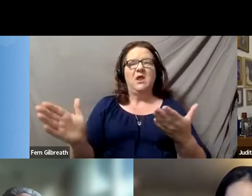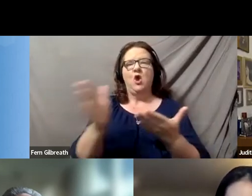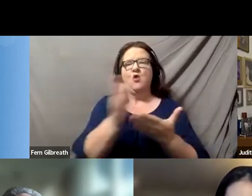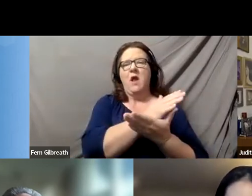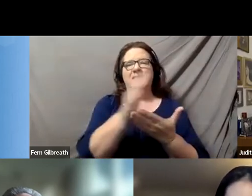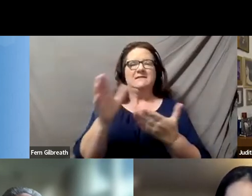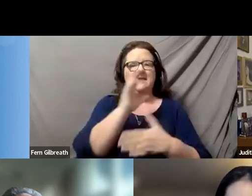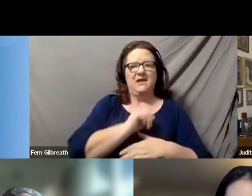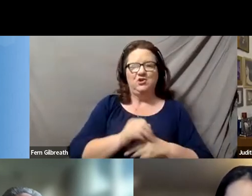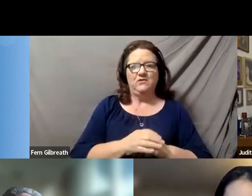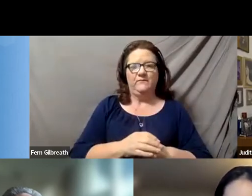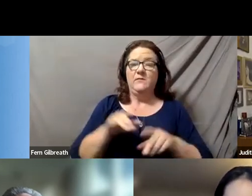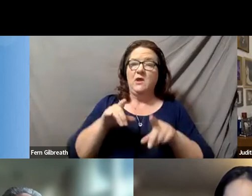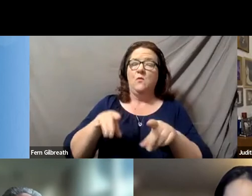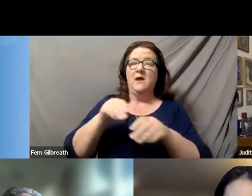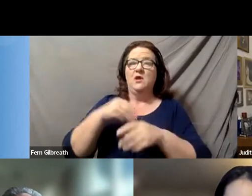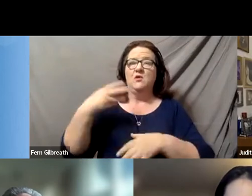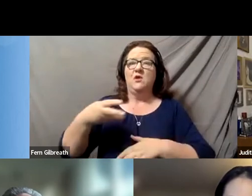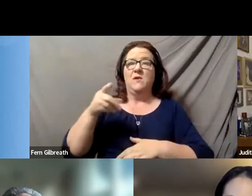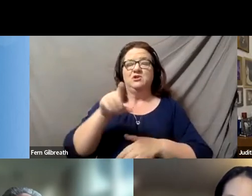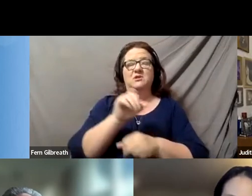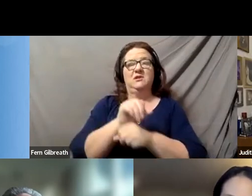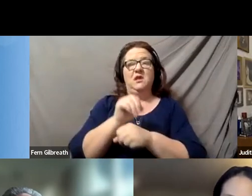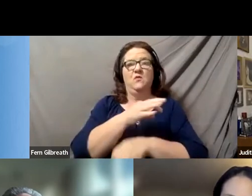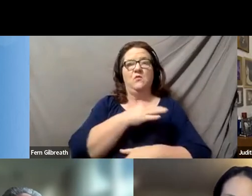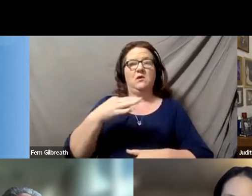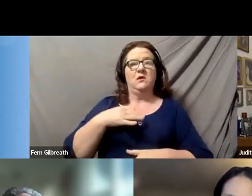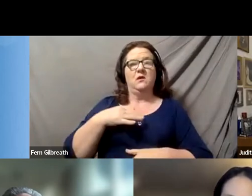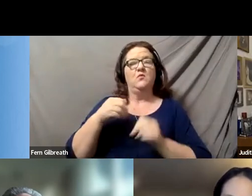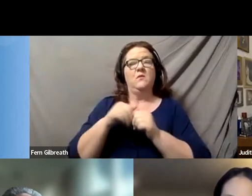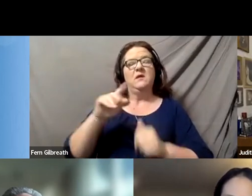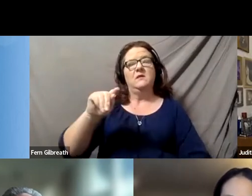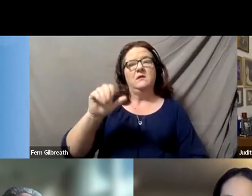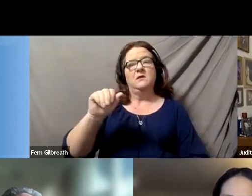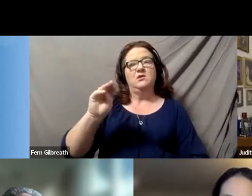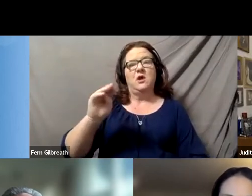While in Washington, Andy worked on the staff for Tom Harkin in the U.S. Senate.